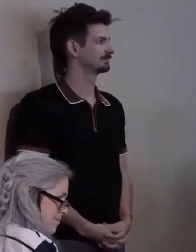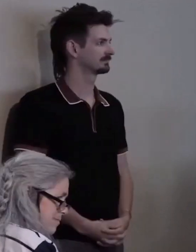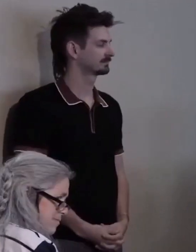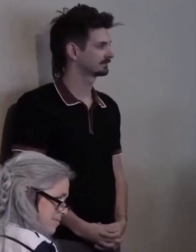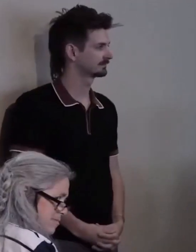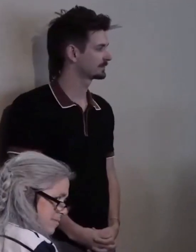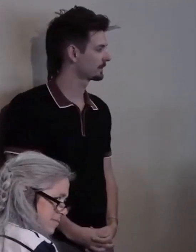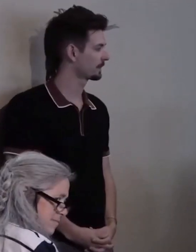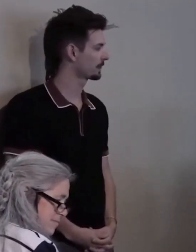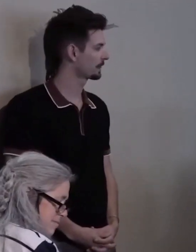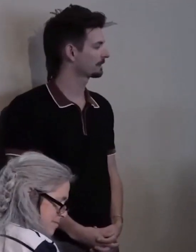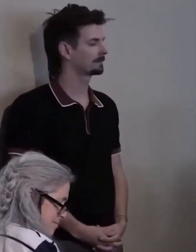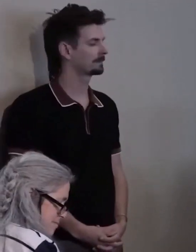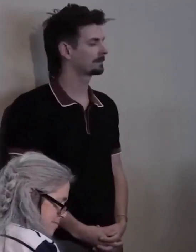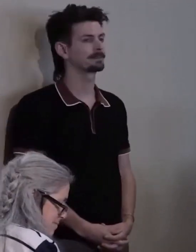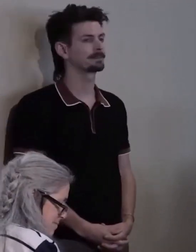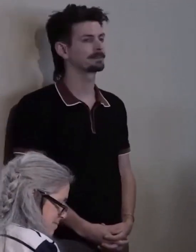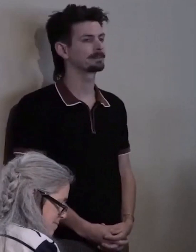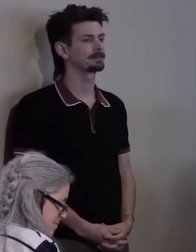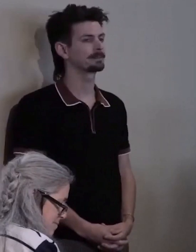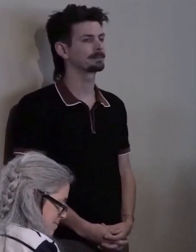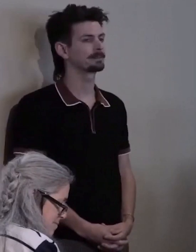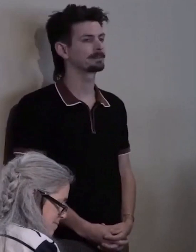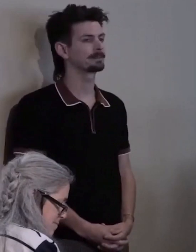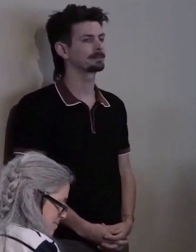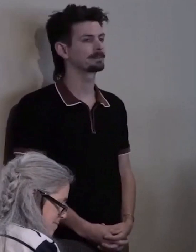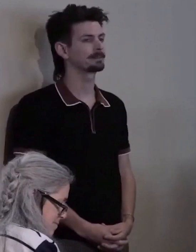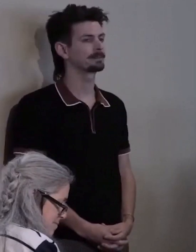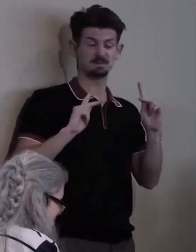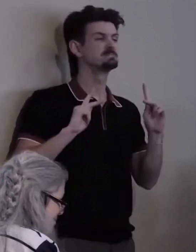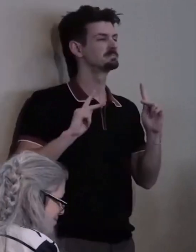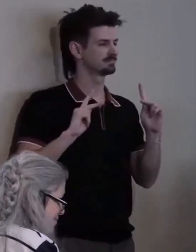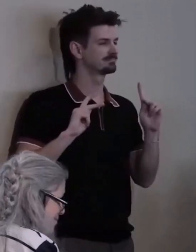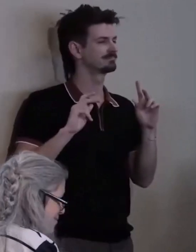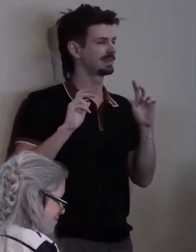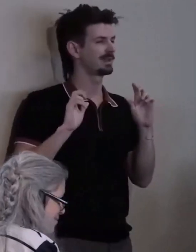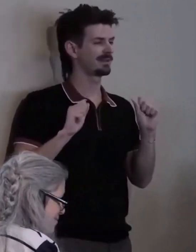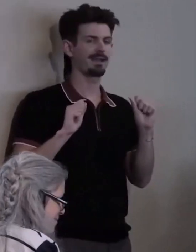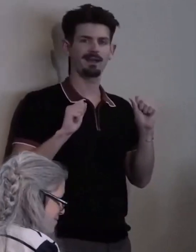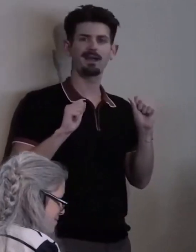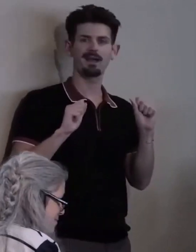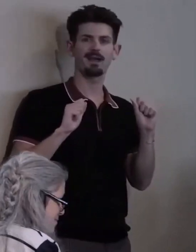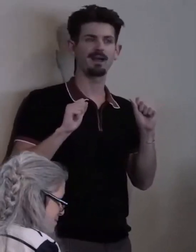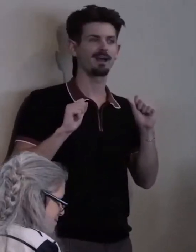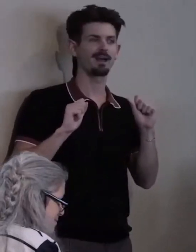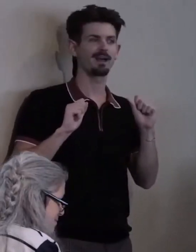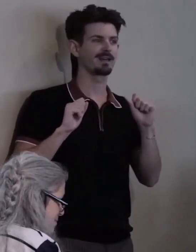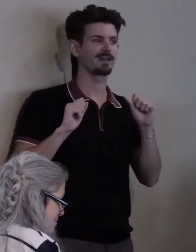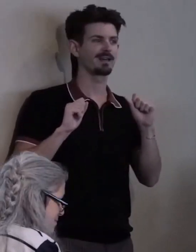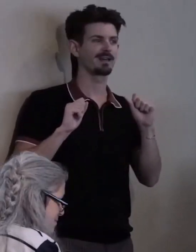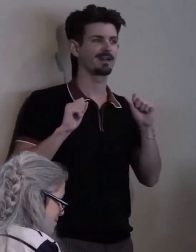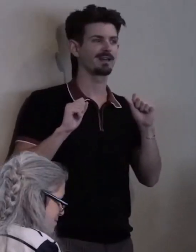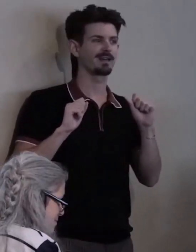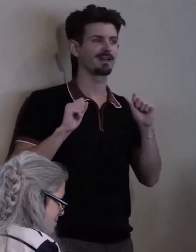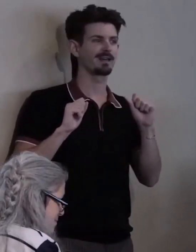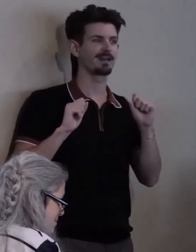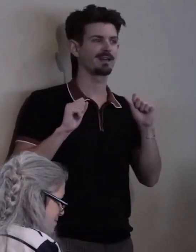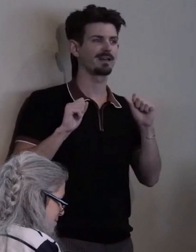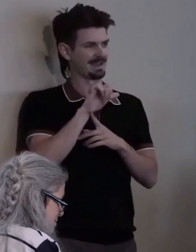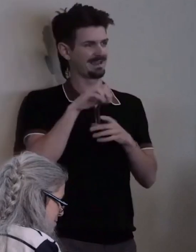Now disabled people could lobby their representatives and participate in the legislative process